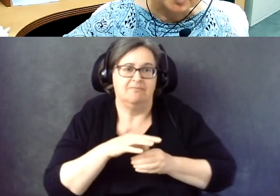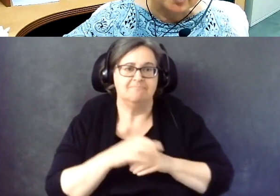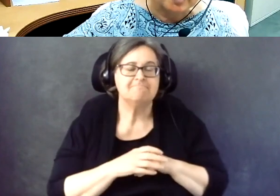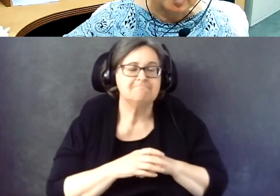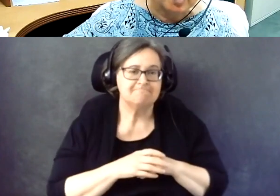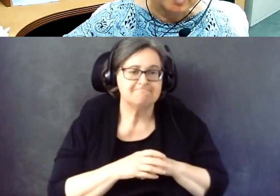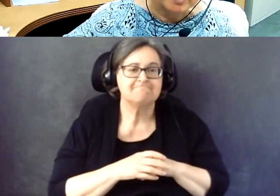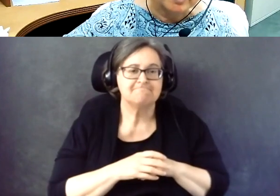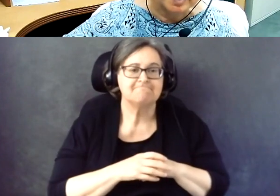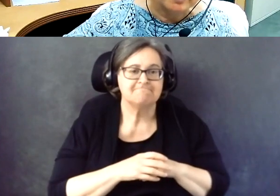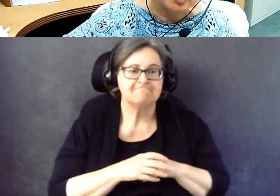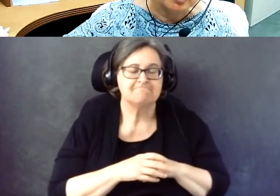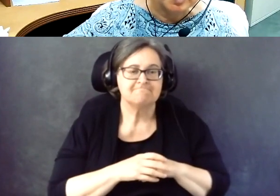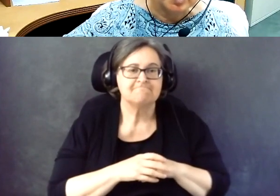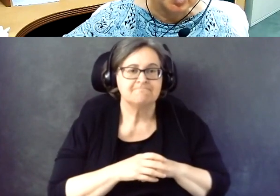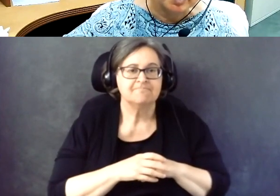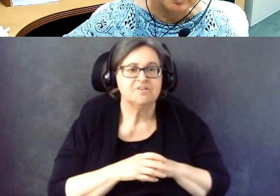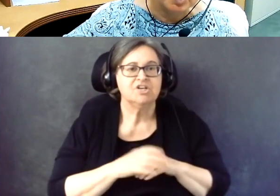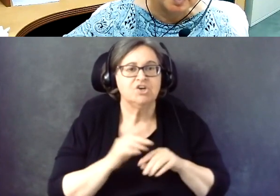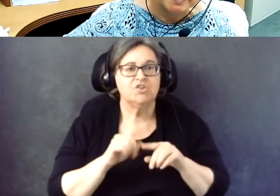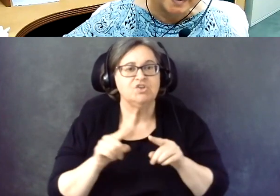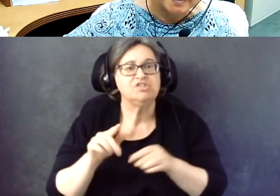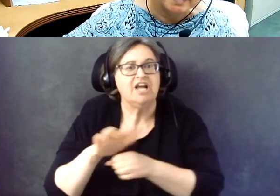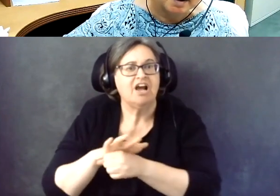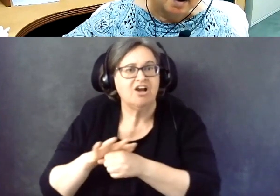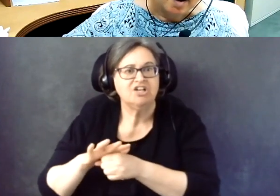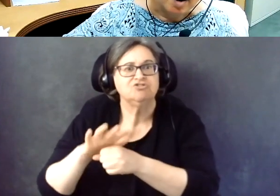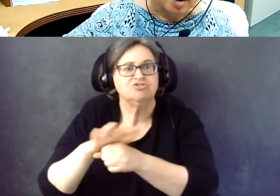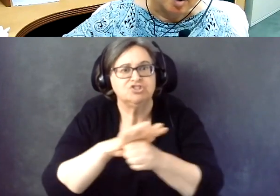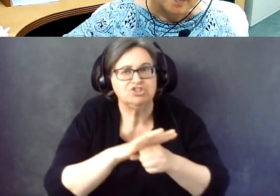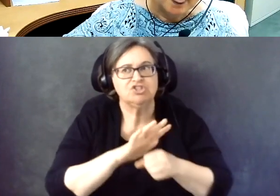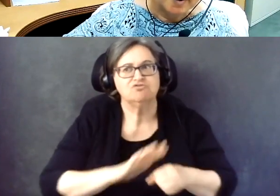So there are jurisdictions that are doing that.